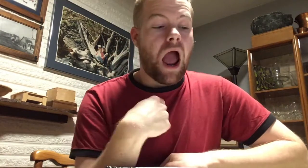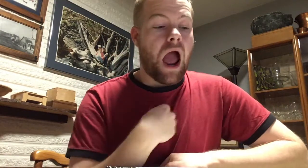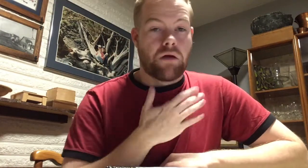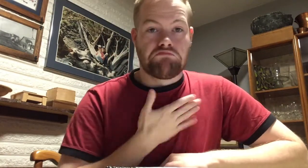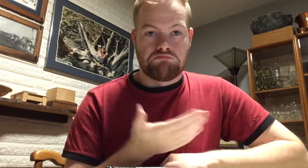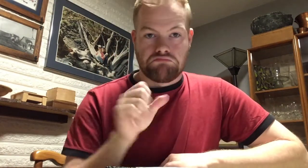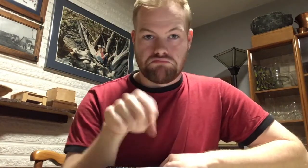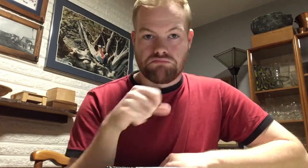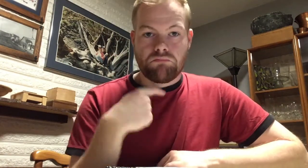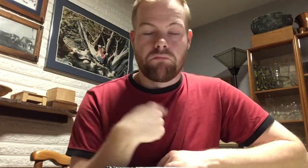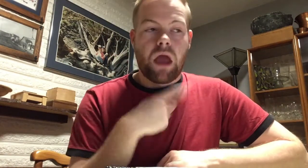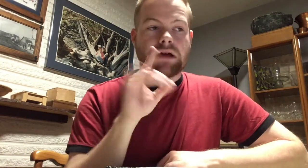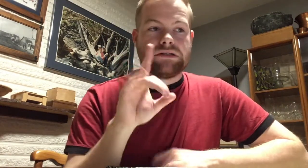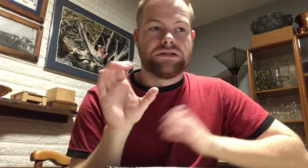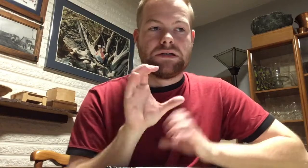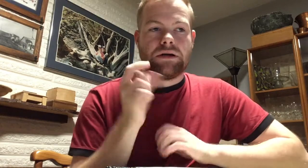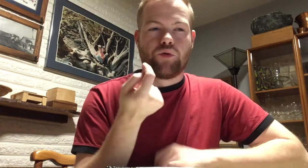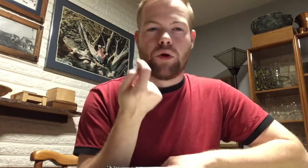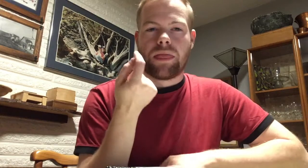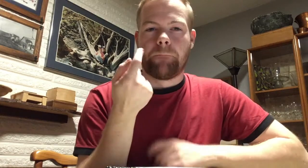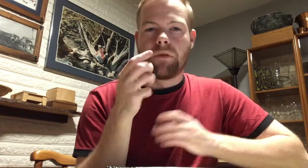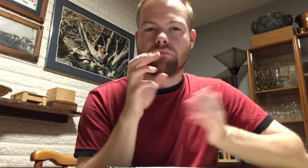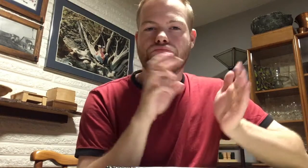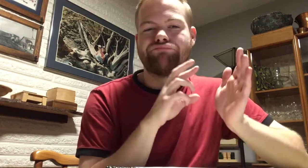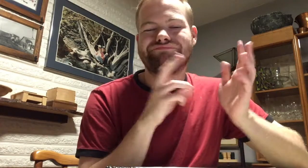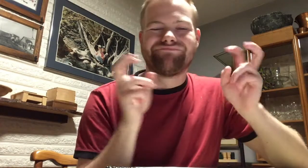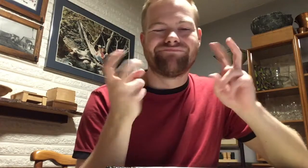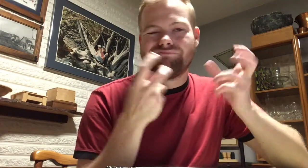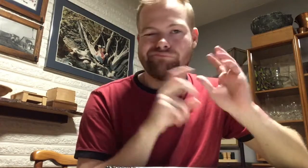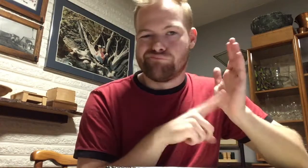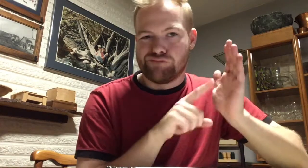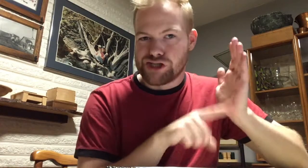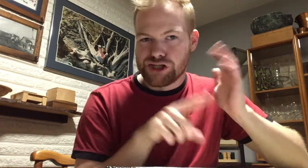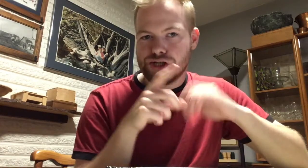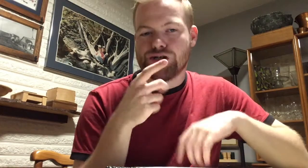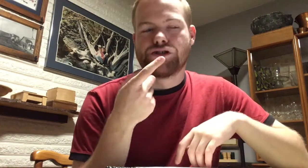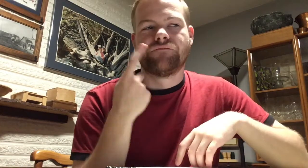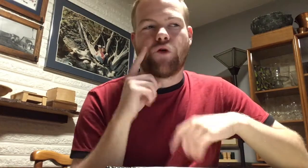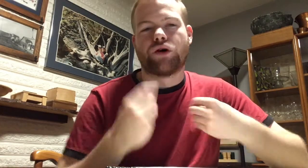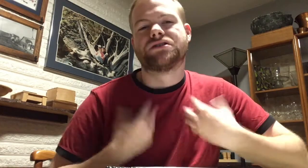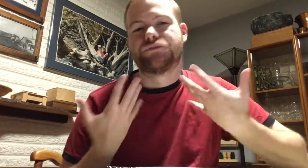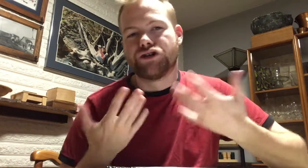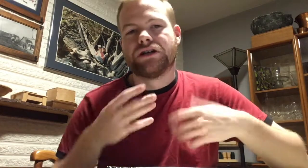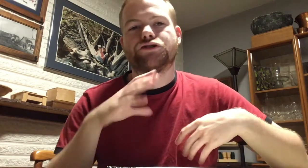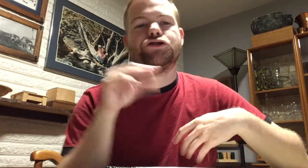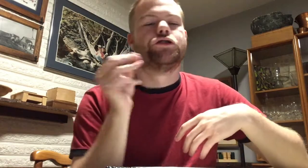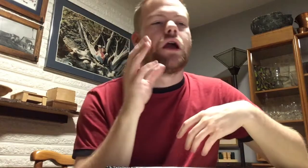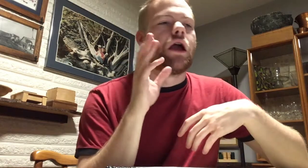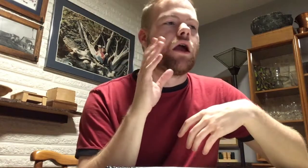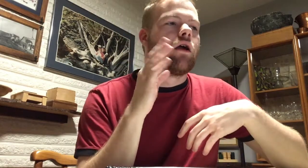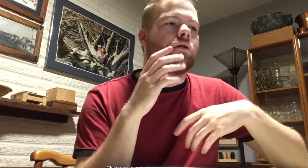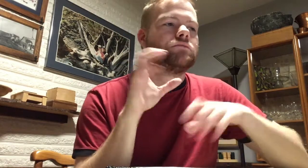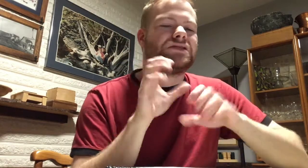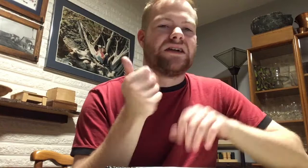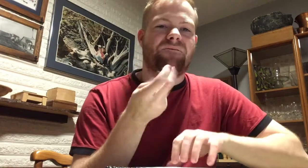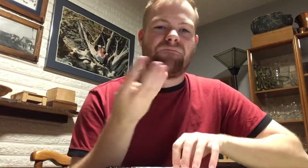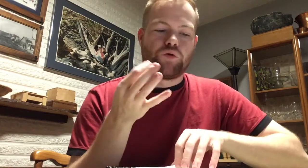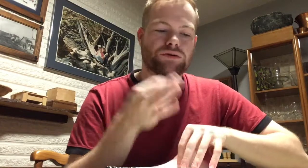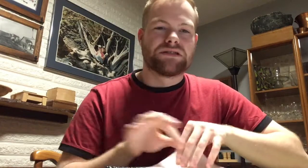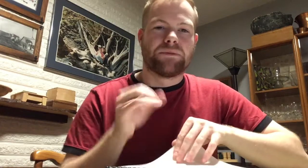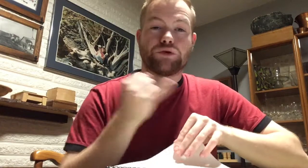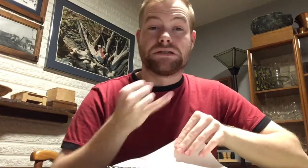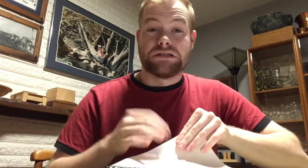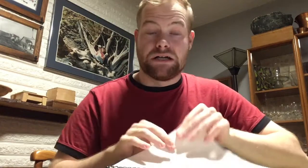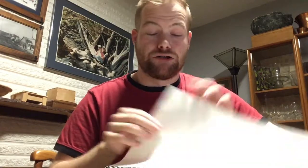I admit, I did do a little bit of “research” for inspiration, and did a few simple sketches.